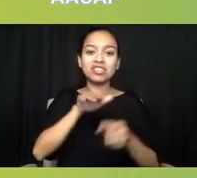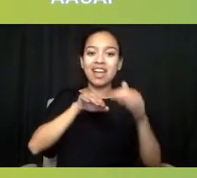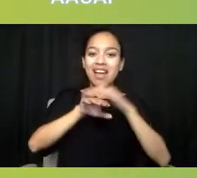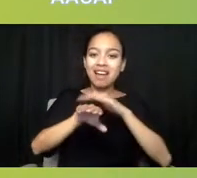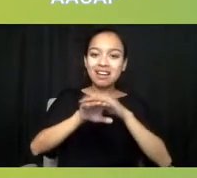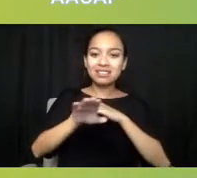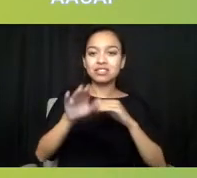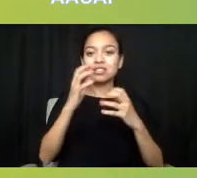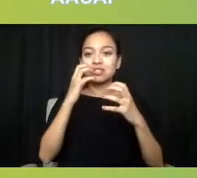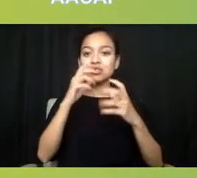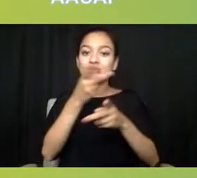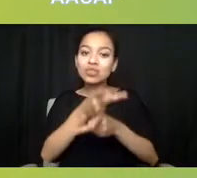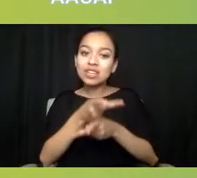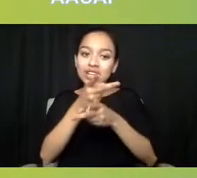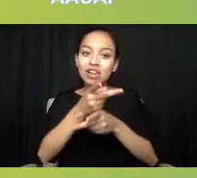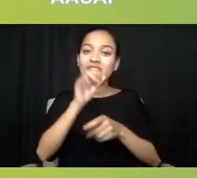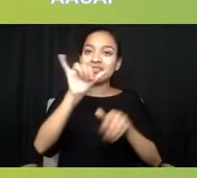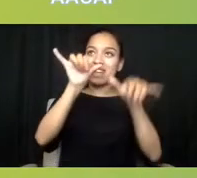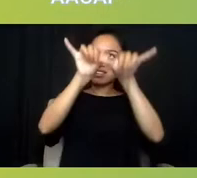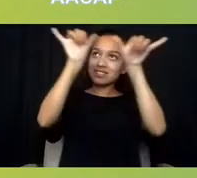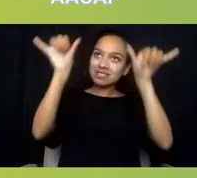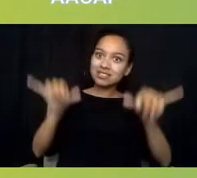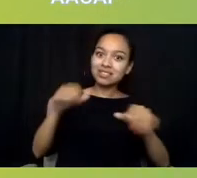If we don't have these things mapped out,